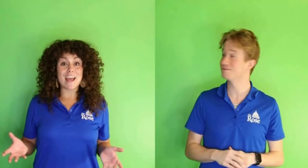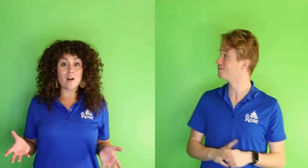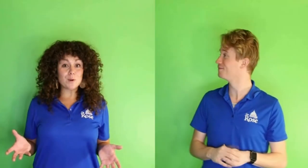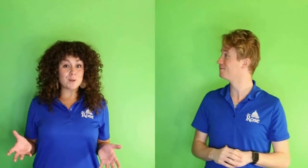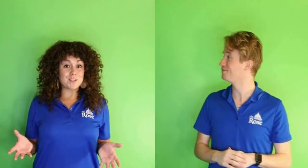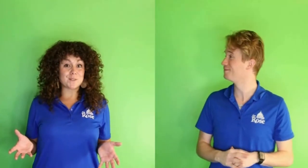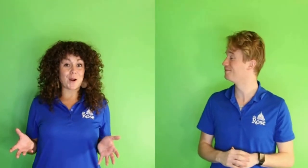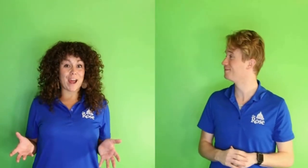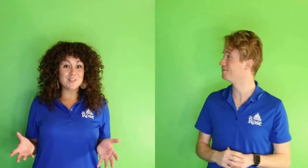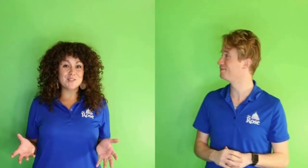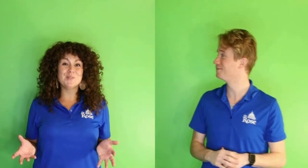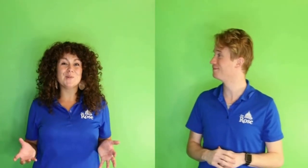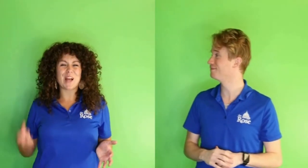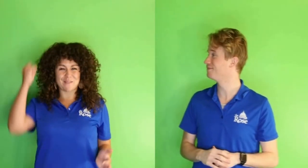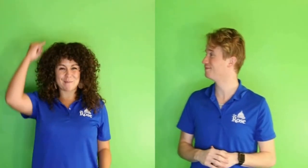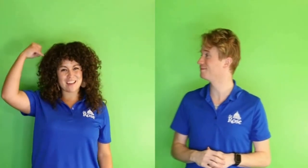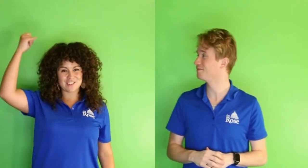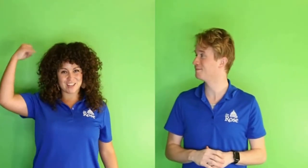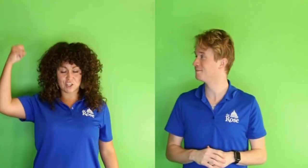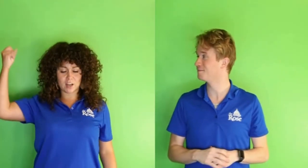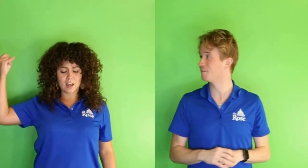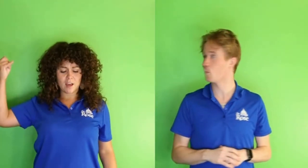Now we're going to use our actors tool of imagination.